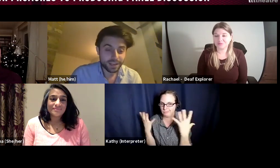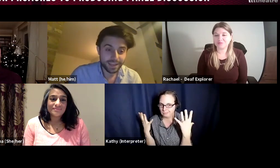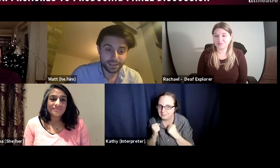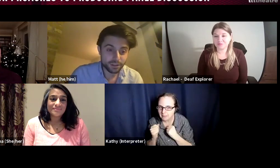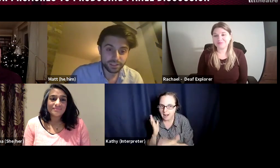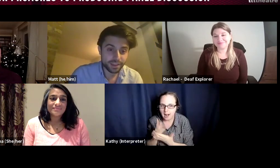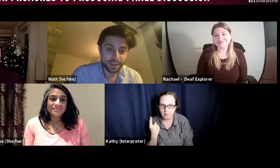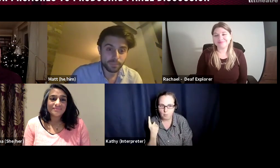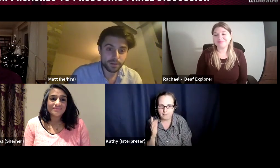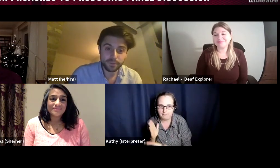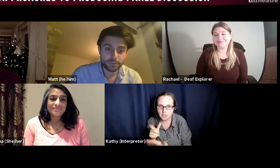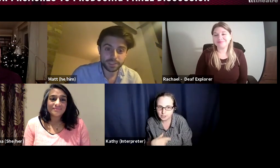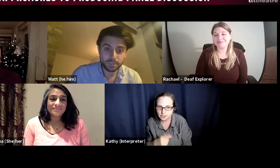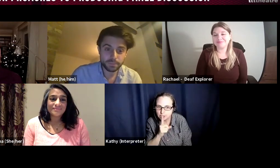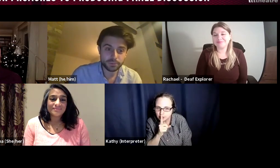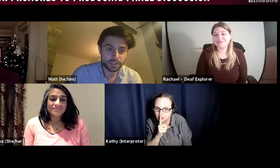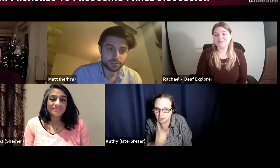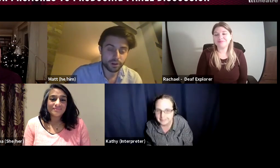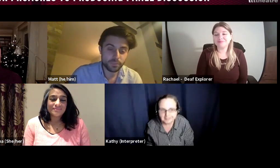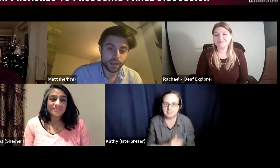it looks like they are about 56 people doing there is job, and it - 5 or 6 people doing this job